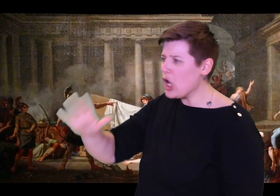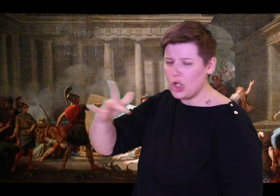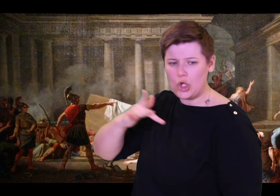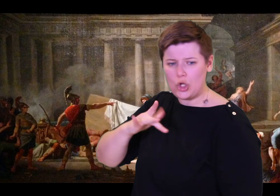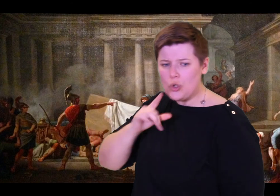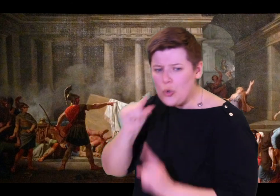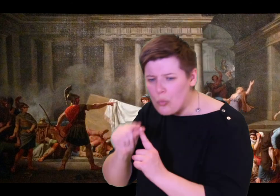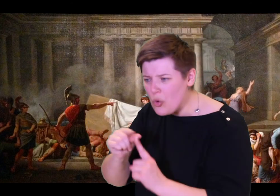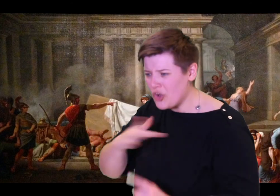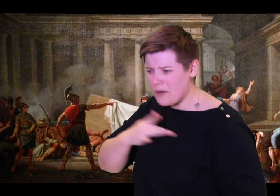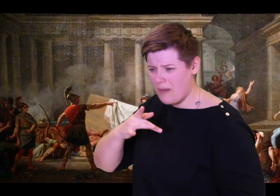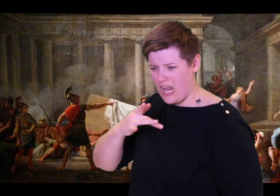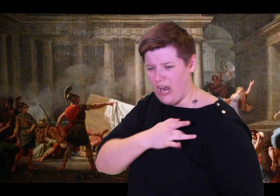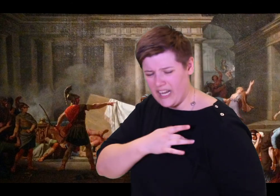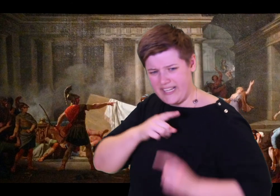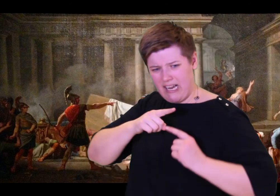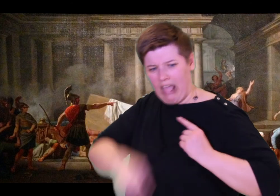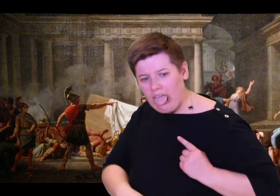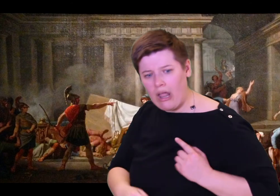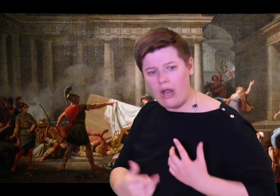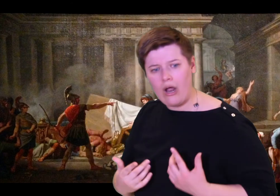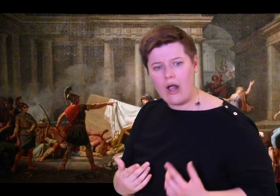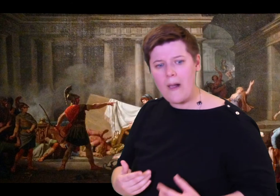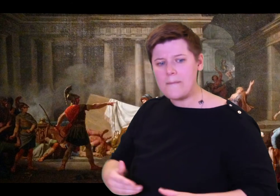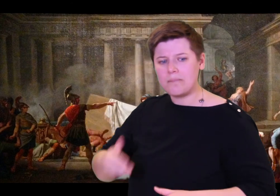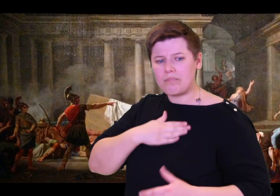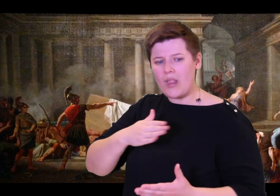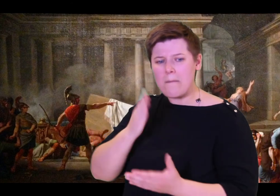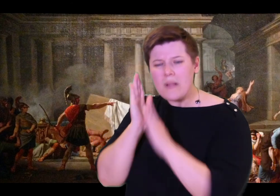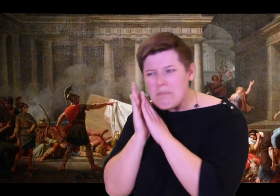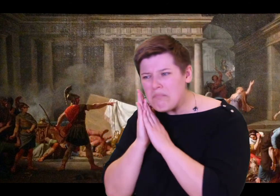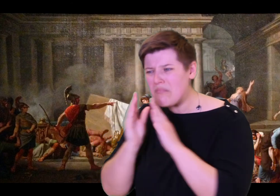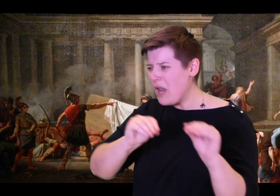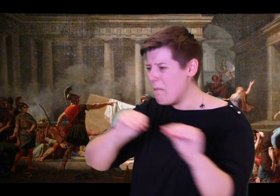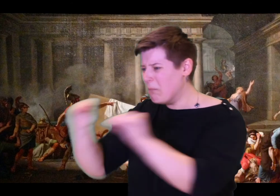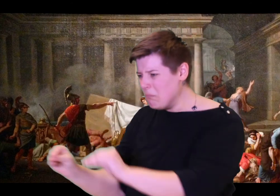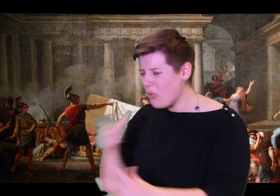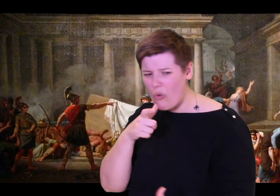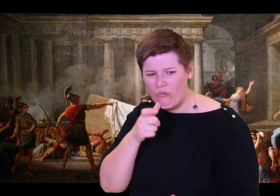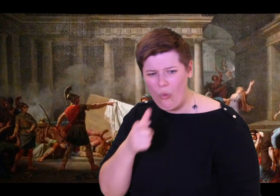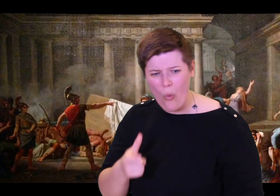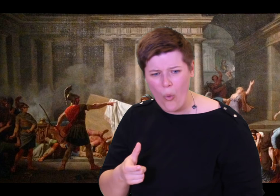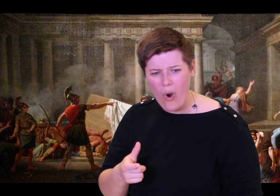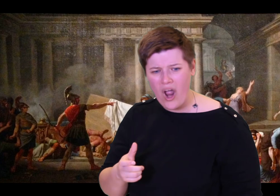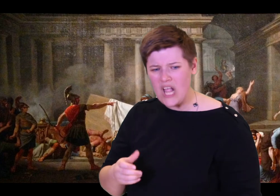Penelope said shrewdly, "You extraordinary man! I am not acting proud or